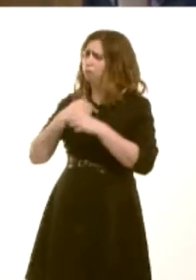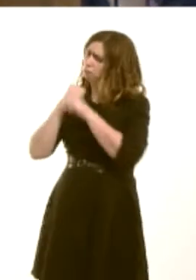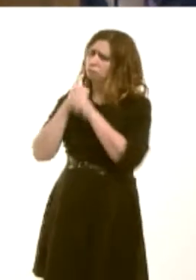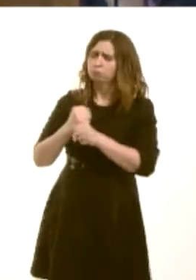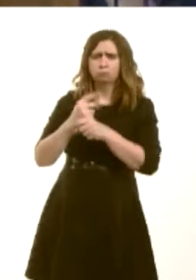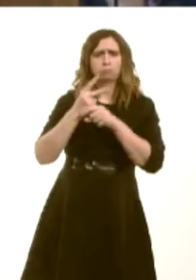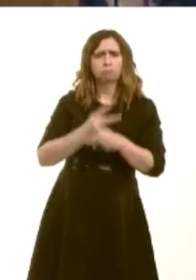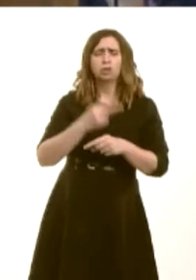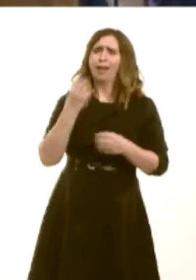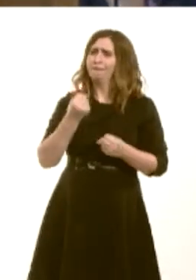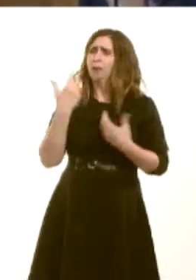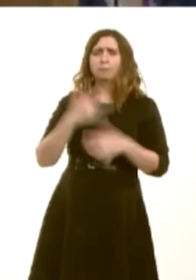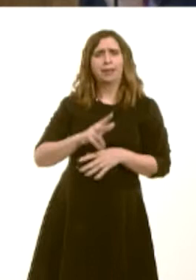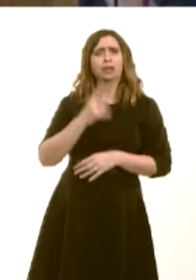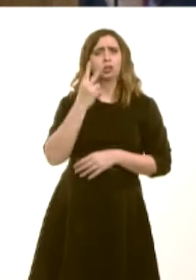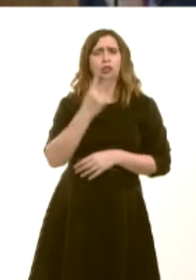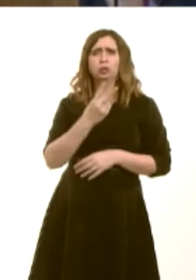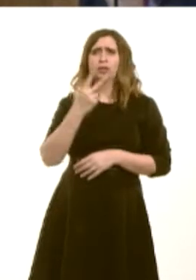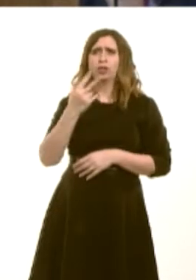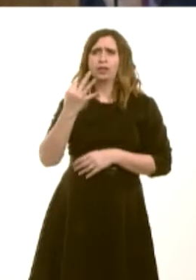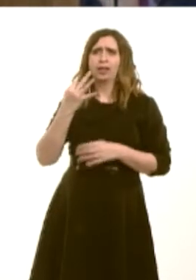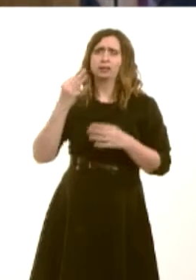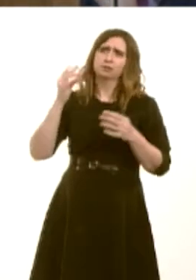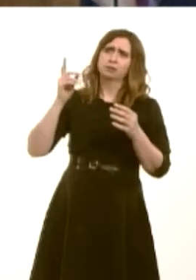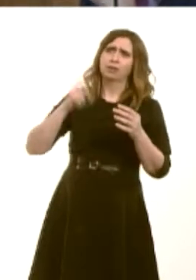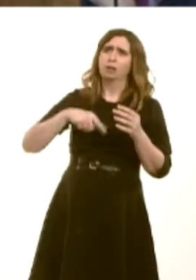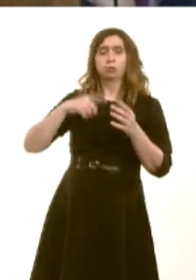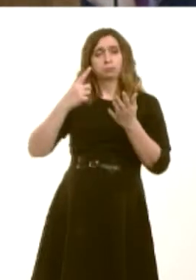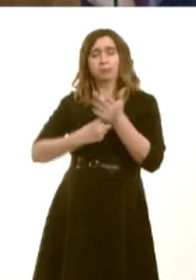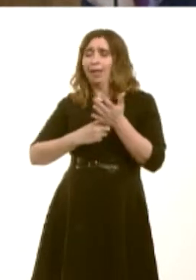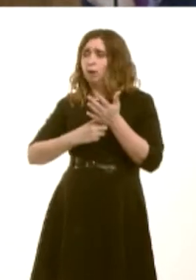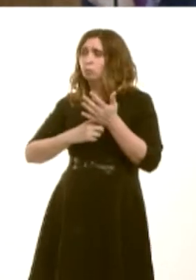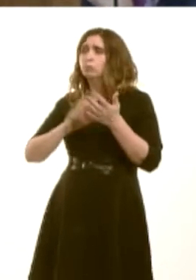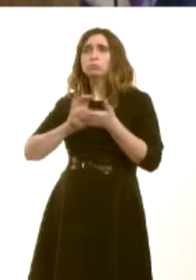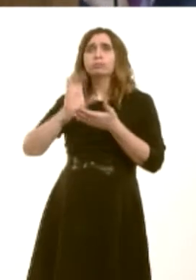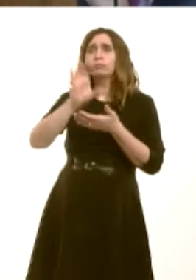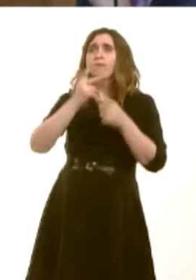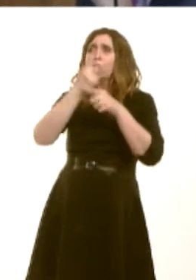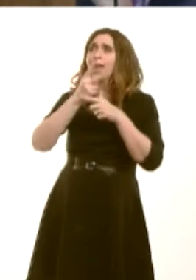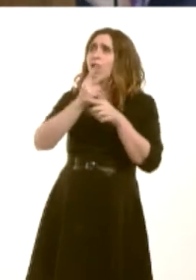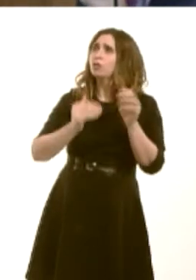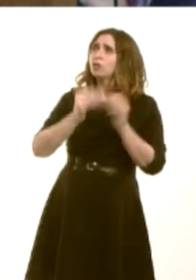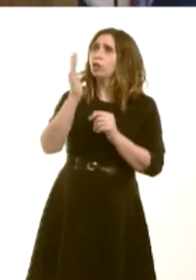£238,400 to support carers in the north of Wales, including working with young adult